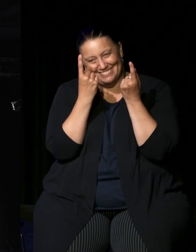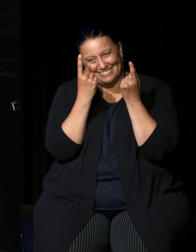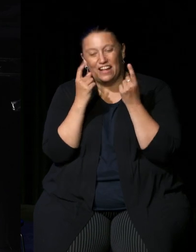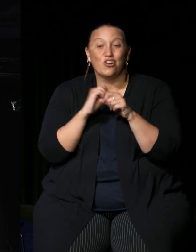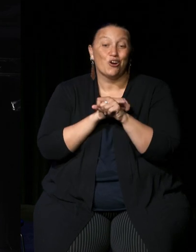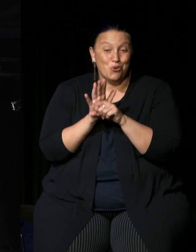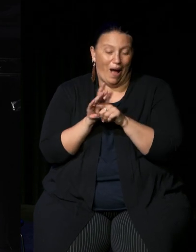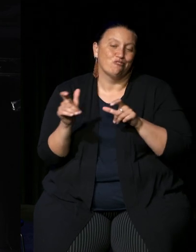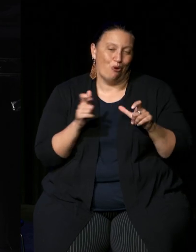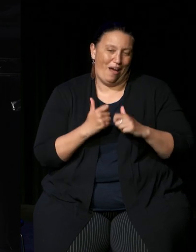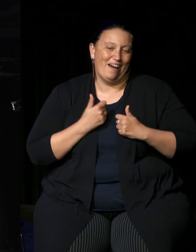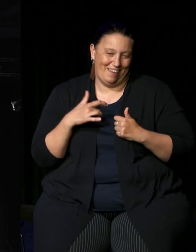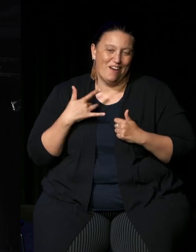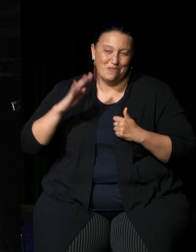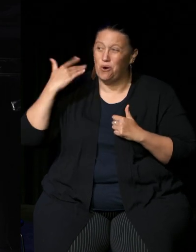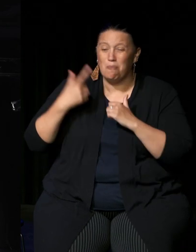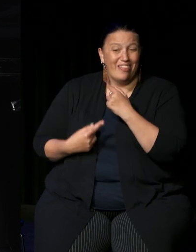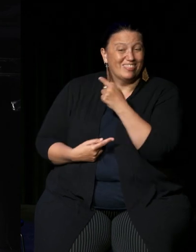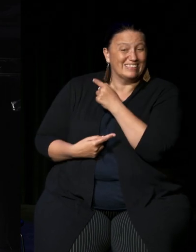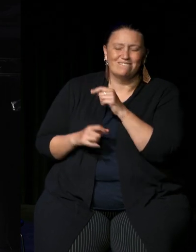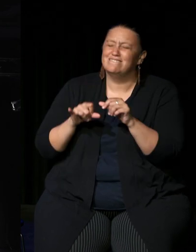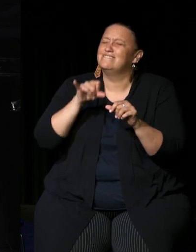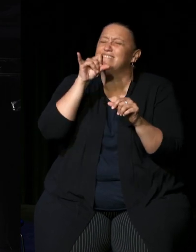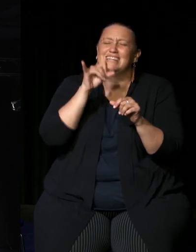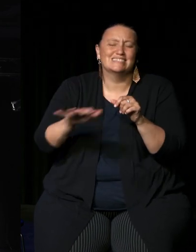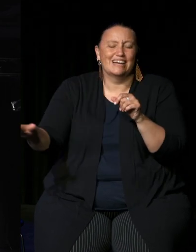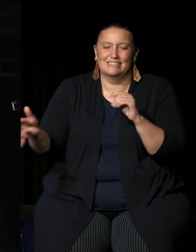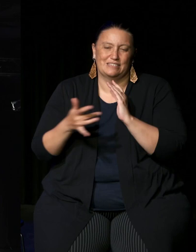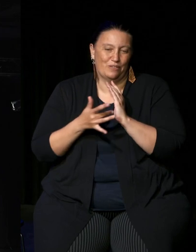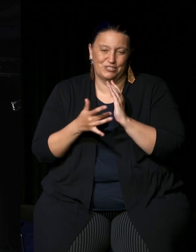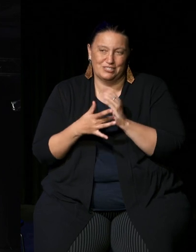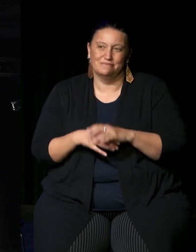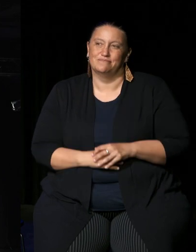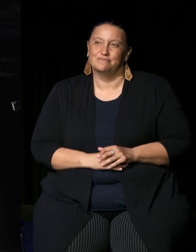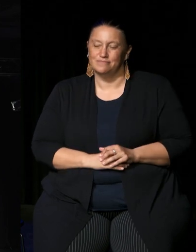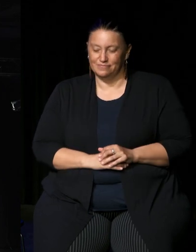but this is really fantastic technology that we are utilizing today and it's a chance for